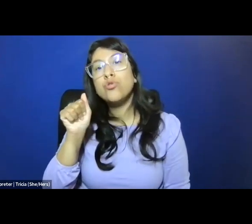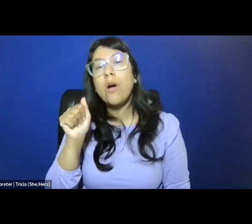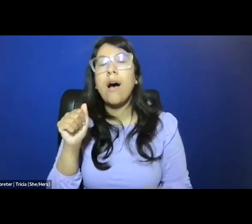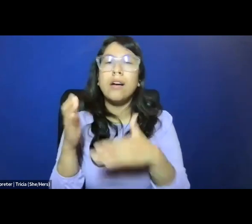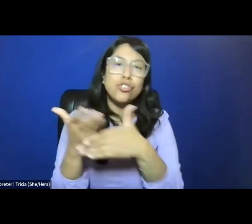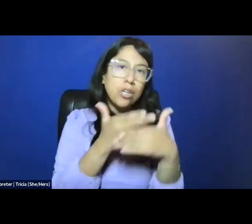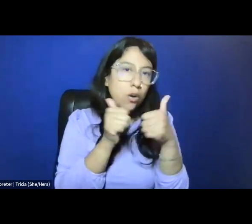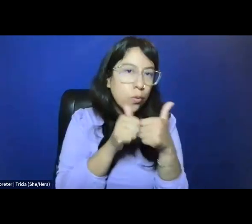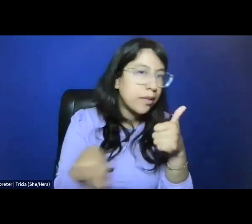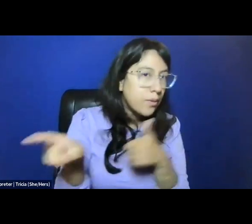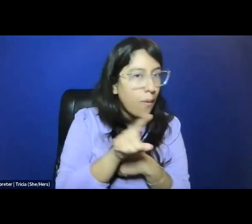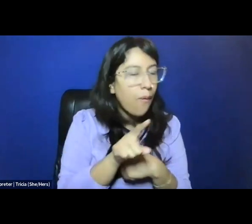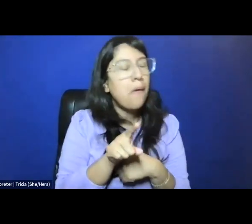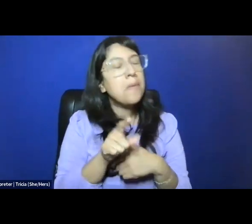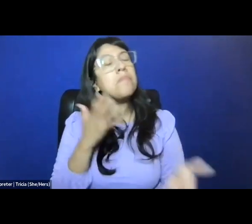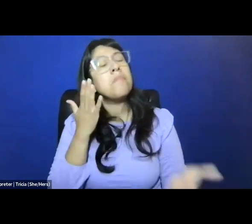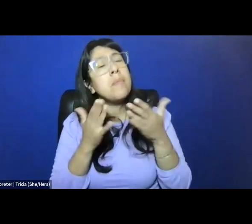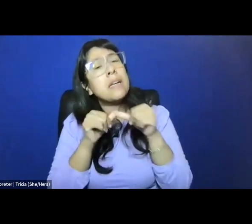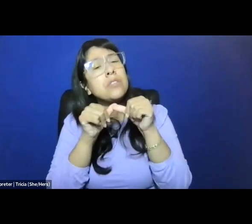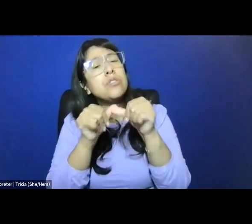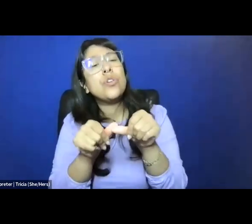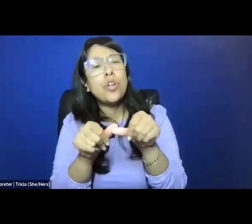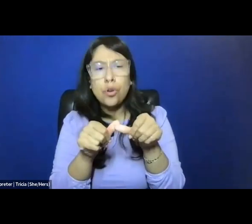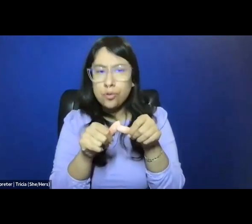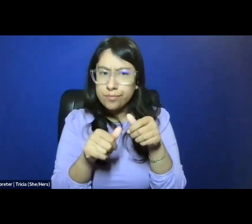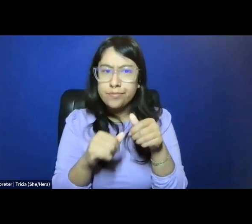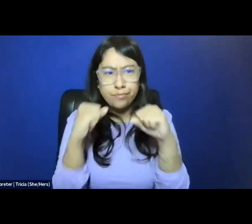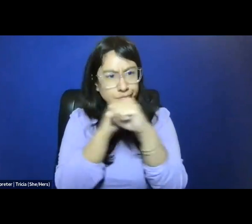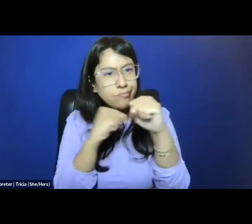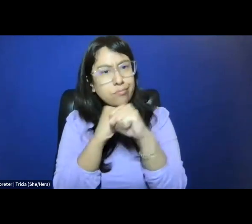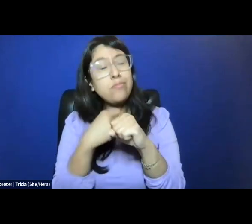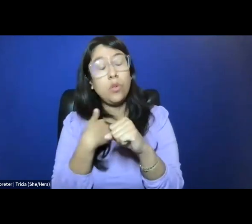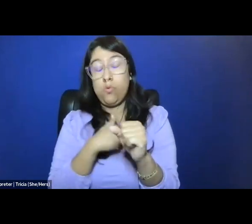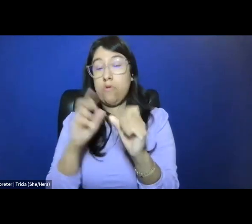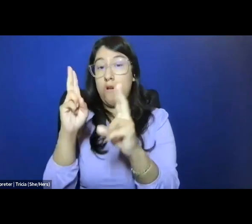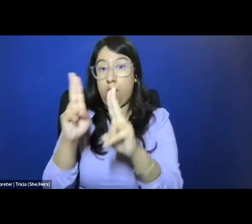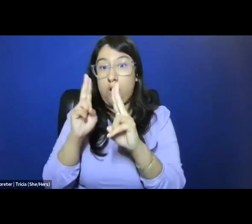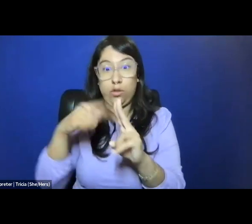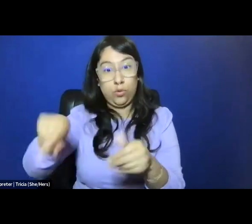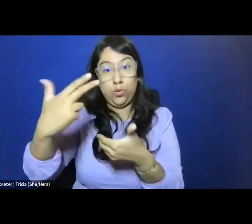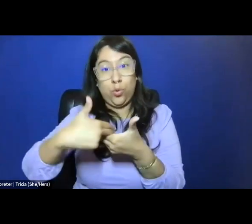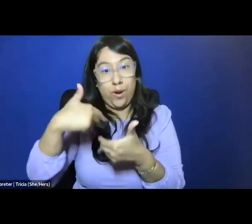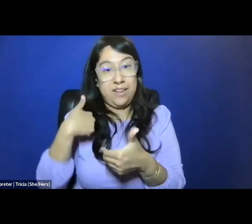all of this thinking with you, that we might continue to go in this spirit, and we're very honored that you've joined us,